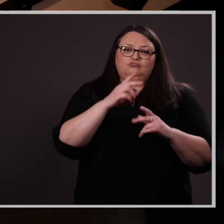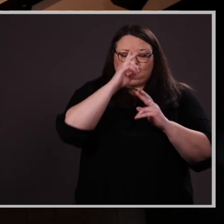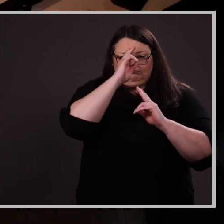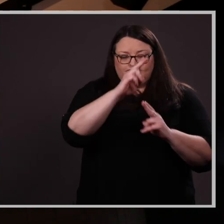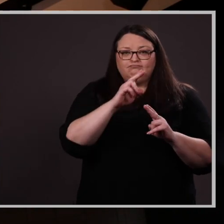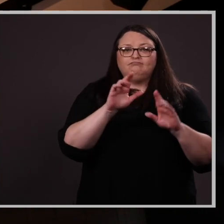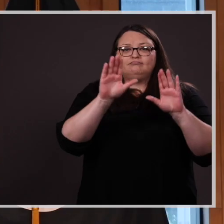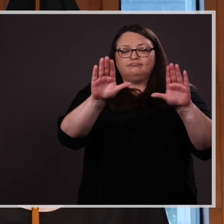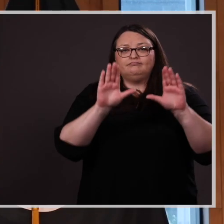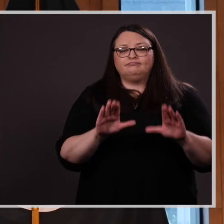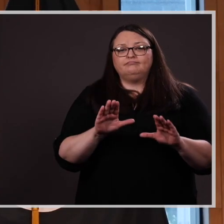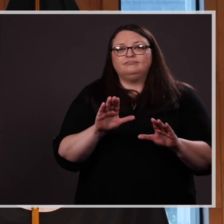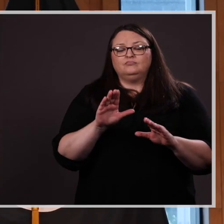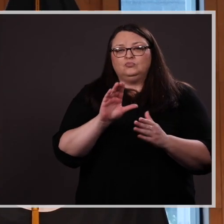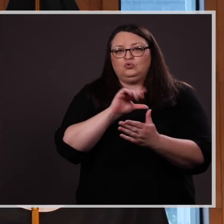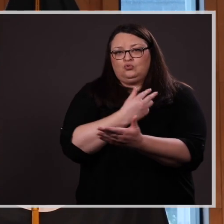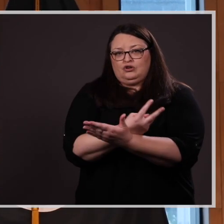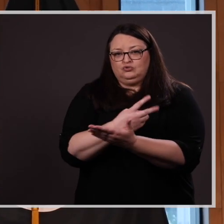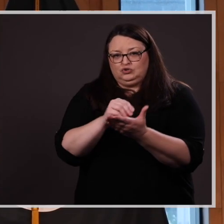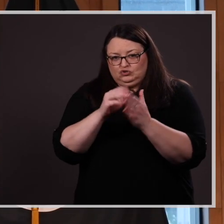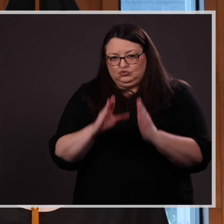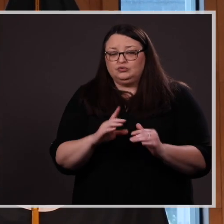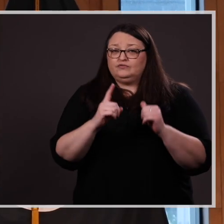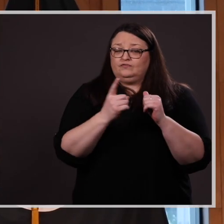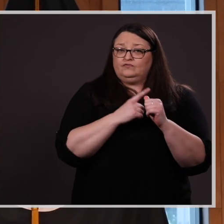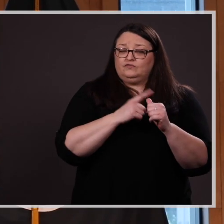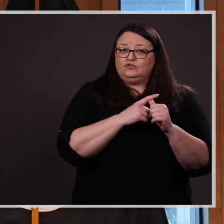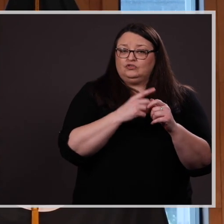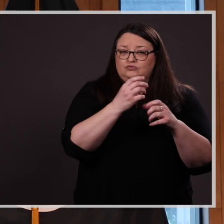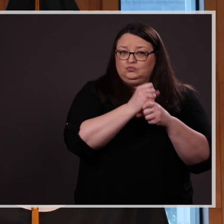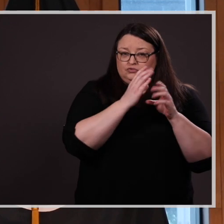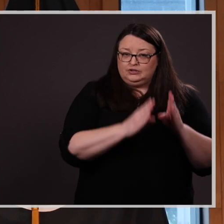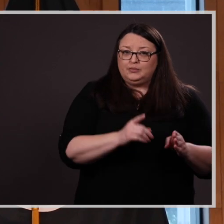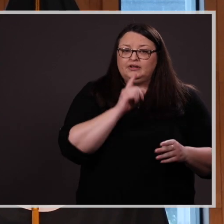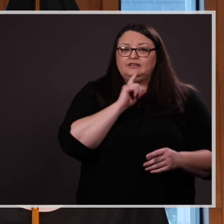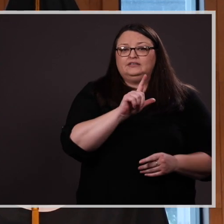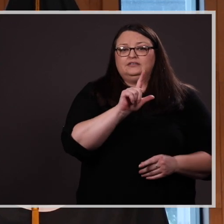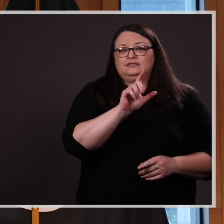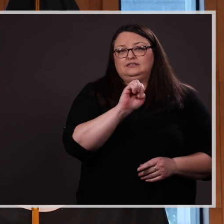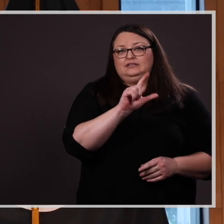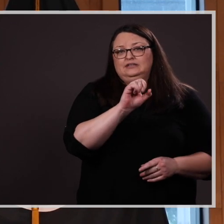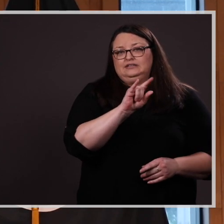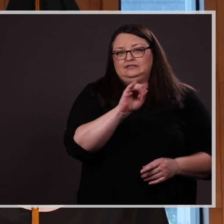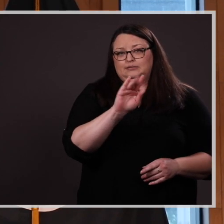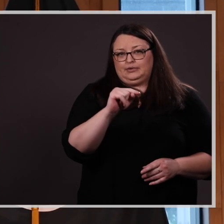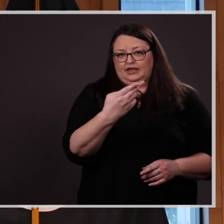students---Our first recipient is: Elizabeth (Liz) Pekas, a Ph.D. student in